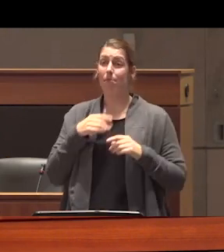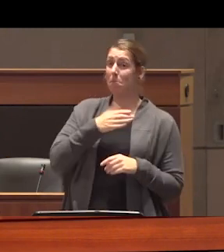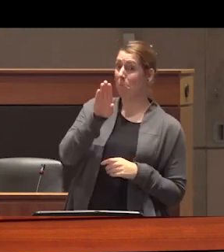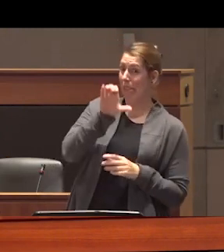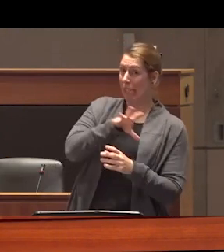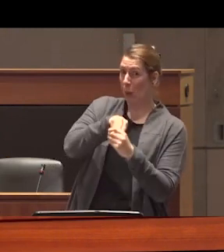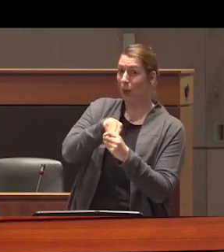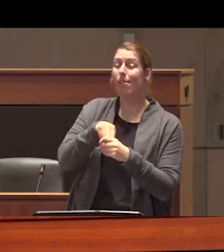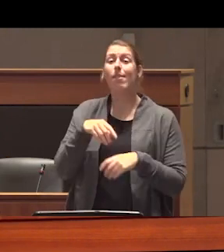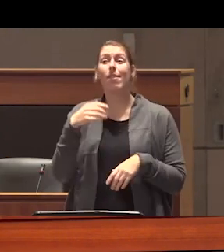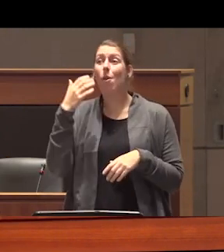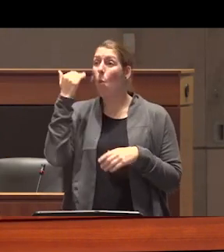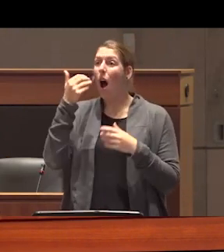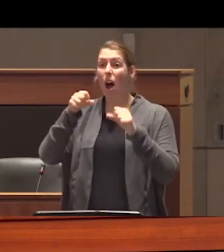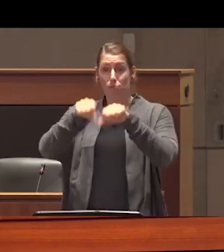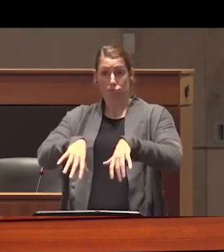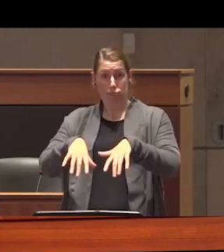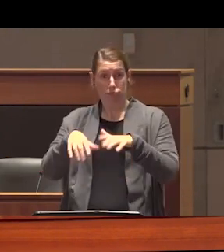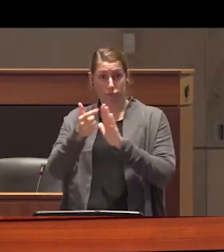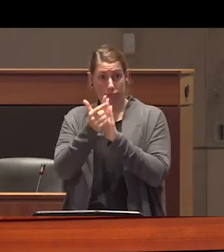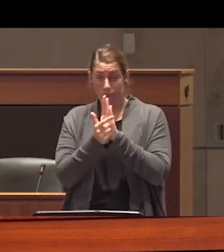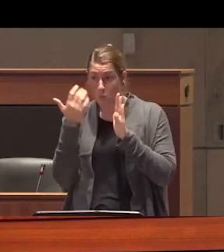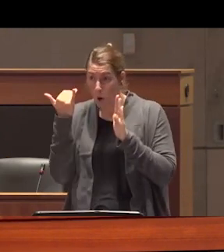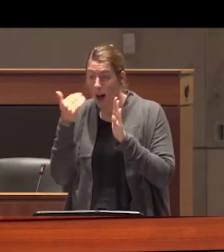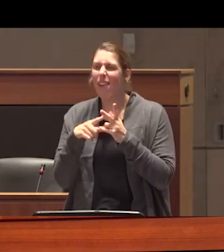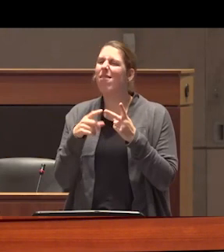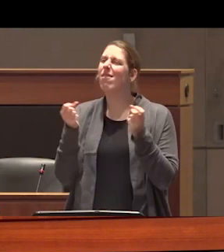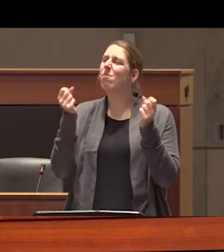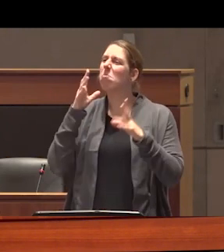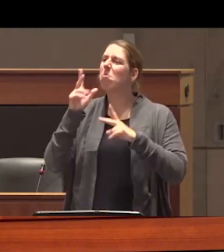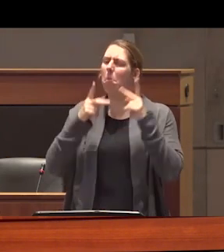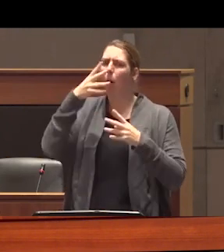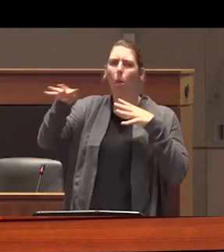ended Prohibition in BC were one too many people were ignoring the law and drinking